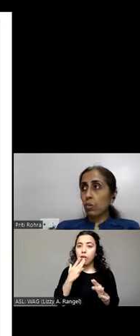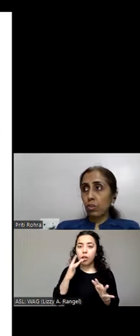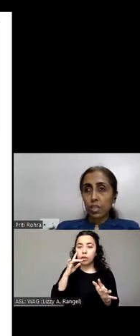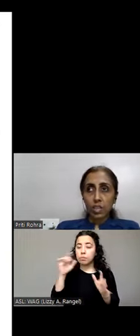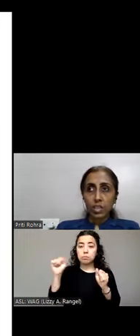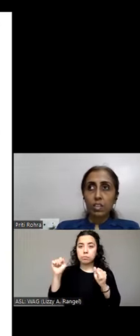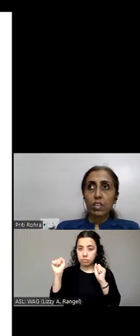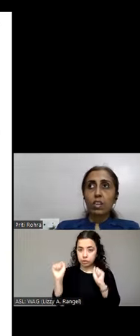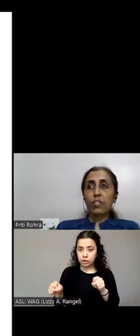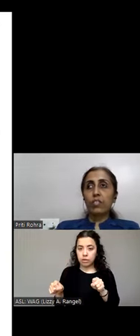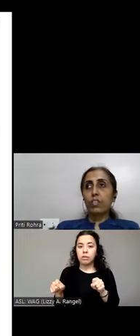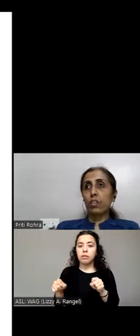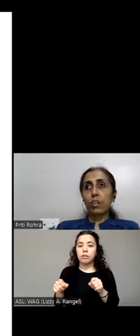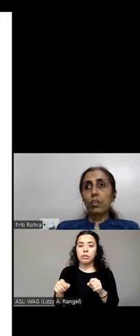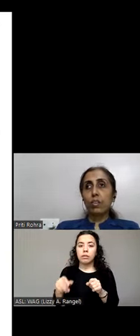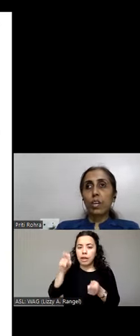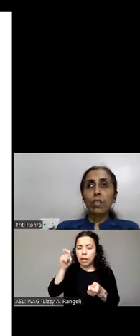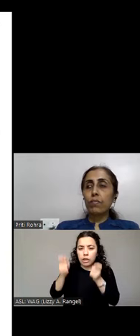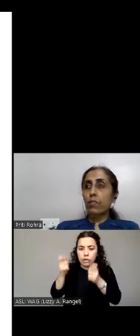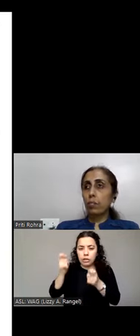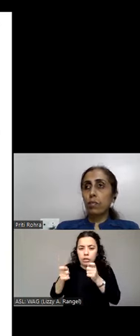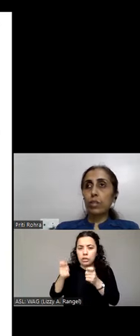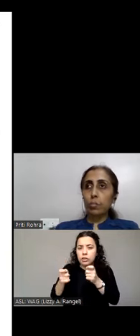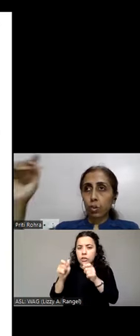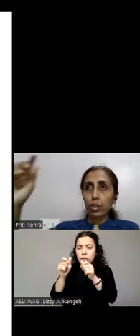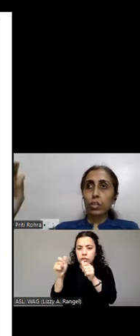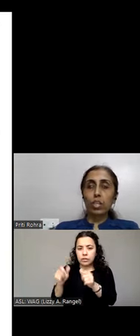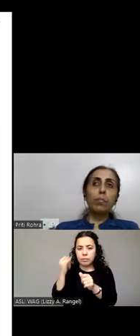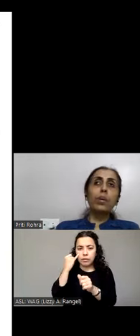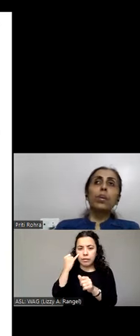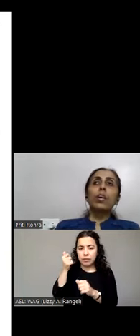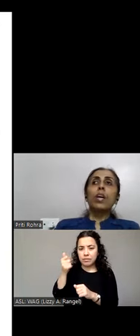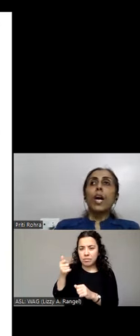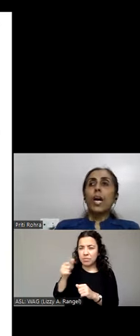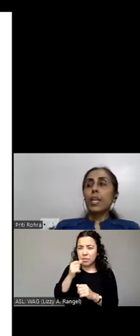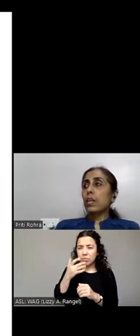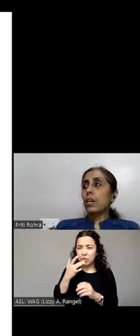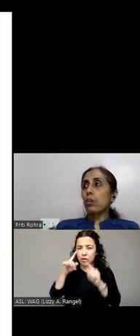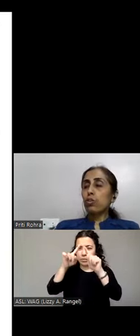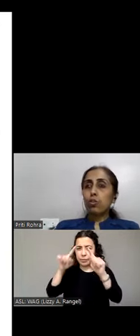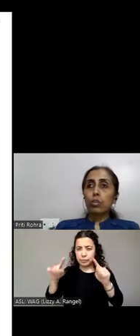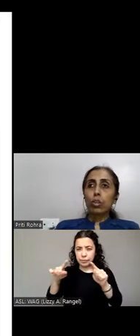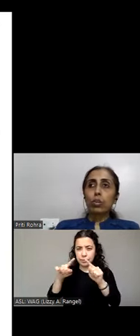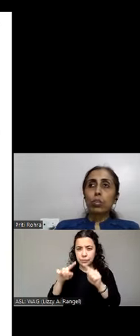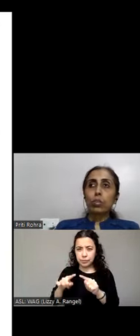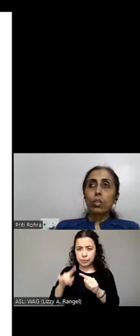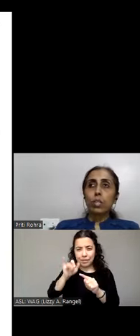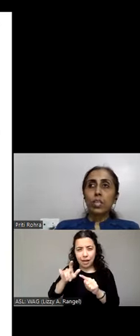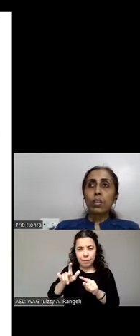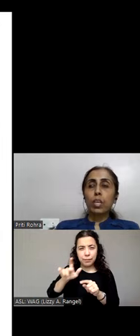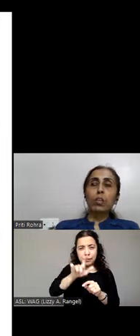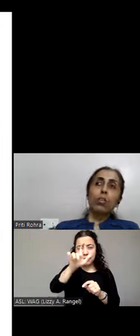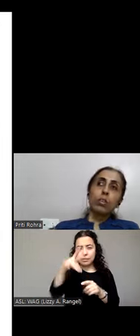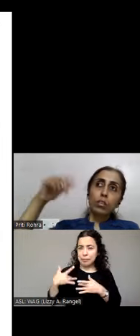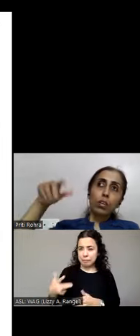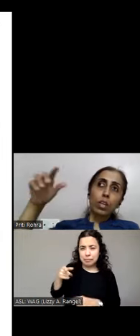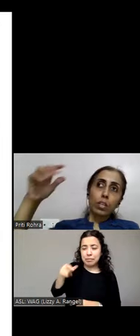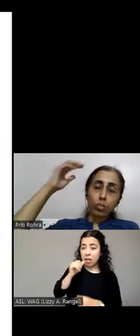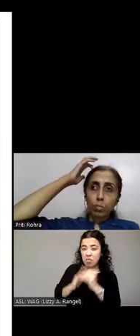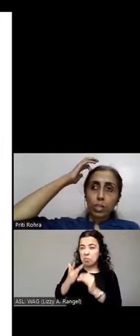cross hairs if they are not comfortable with the pointer. Also there is something (?) Basically